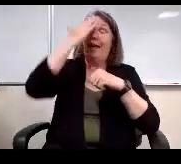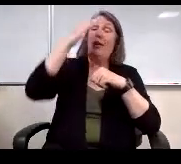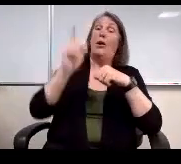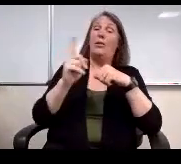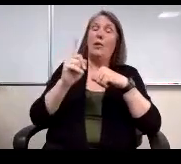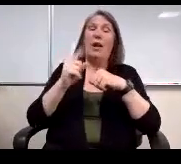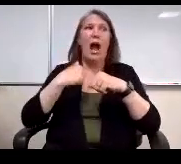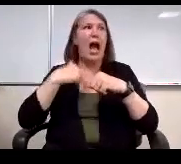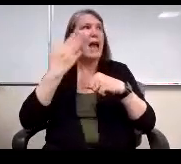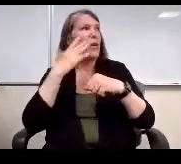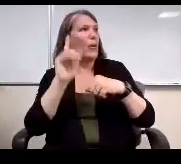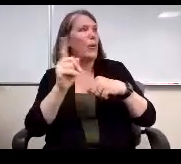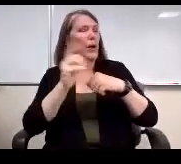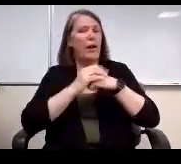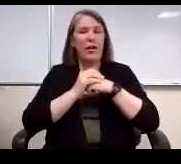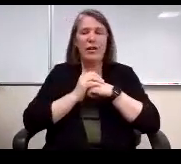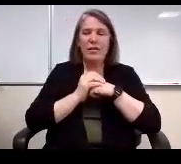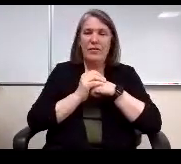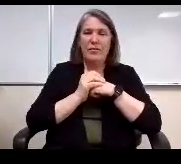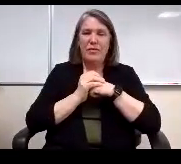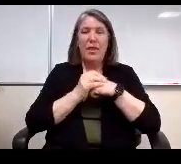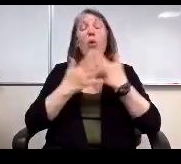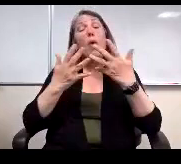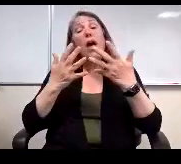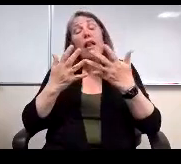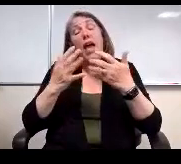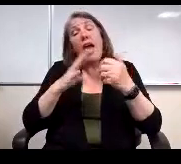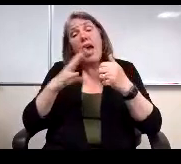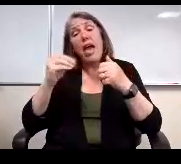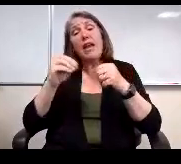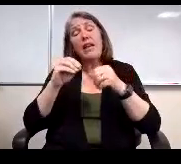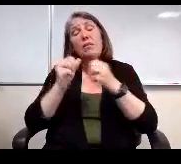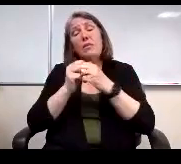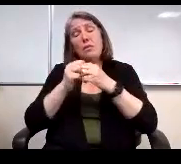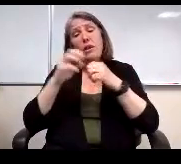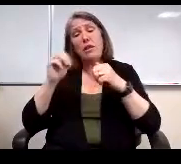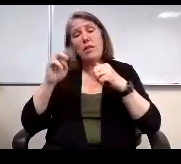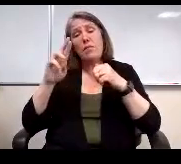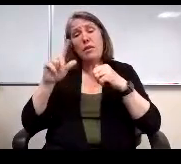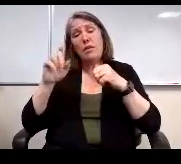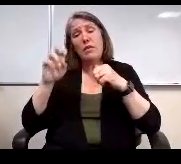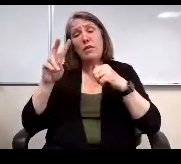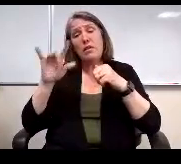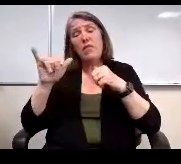I don't even know where well and and it was with Mr Lavalley as well with illness.